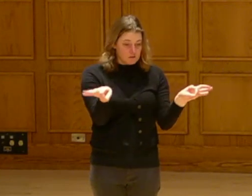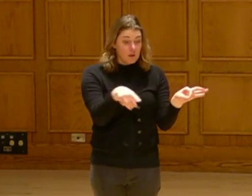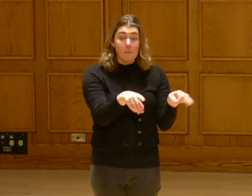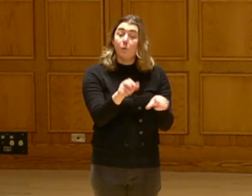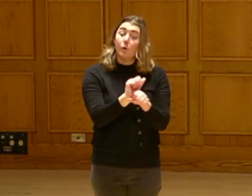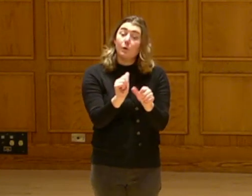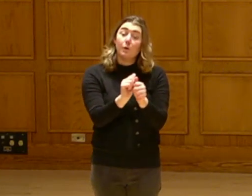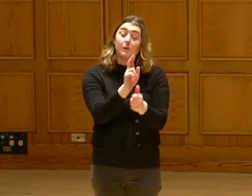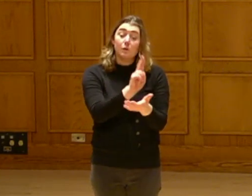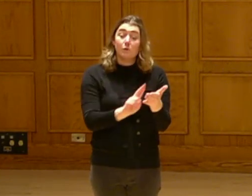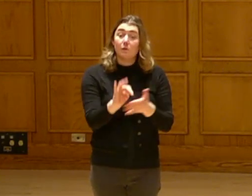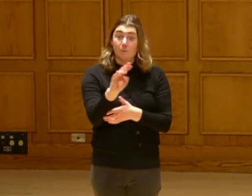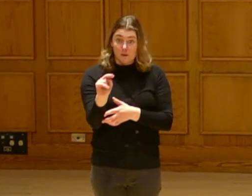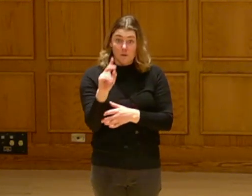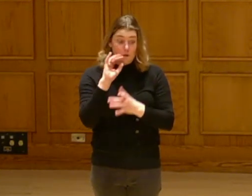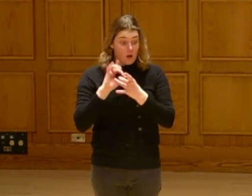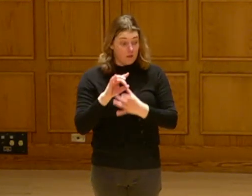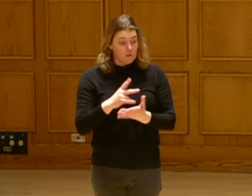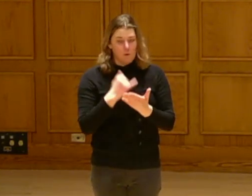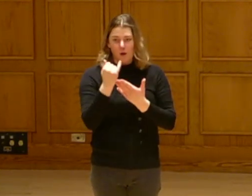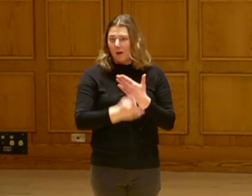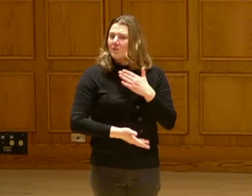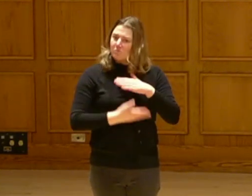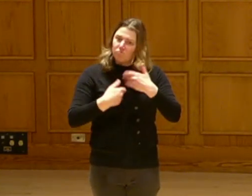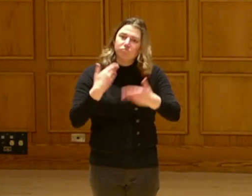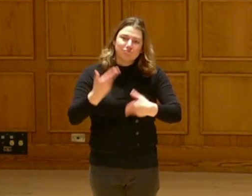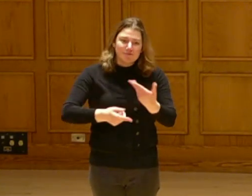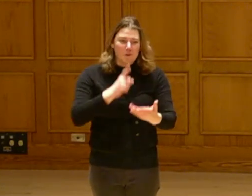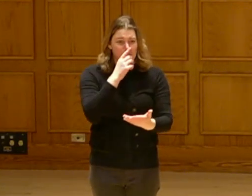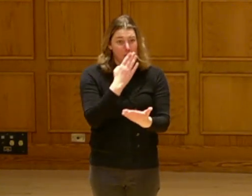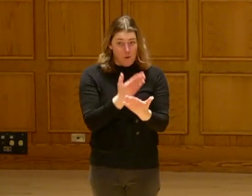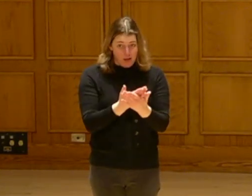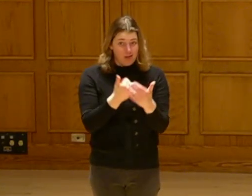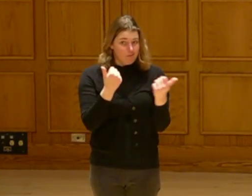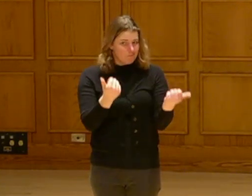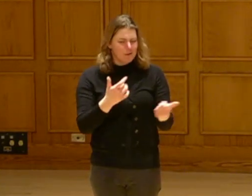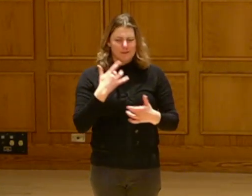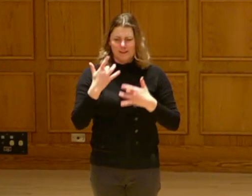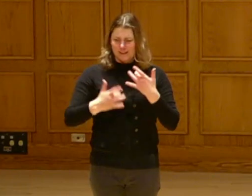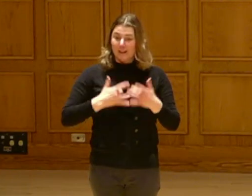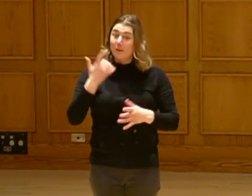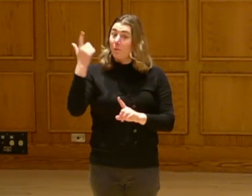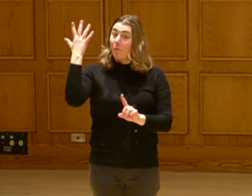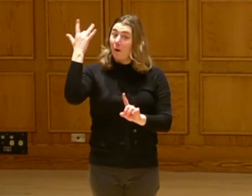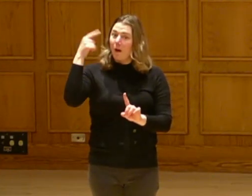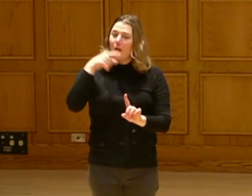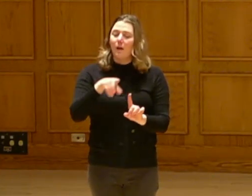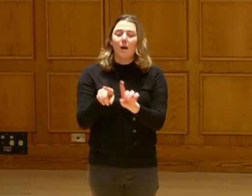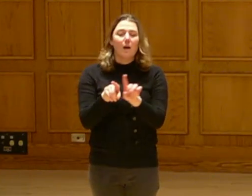I've been working with the University of Minnesota on this project. It's been going really good. It is exciting, because, we're also creating a tribal utility.